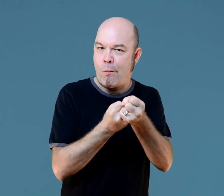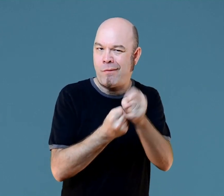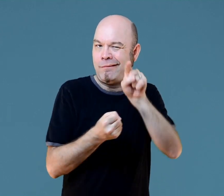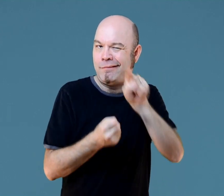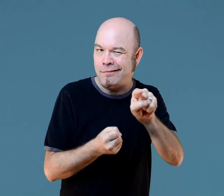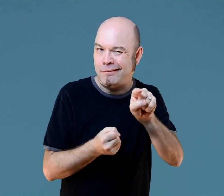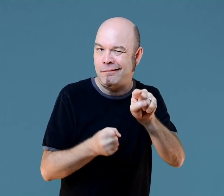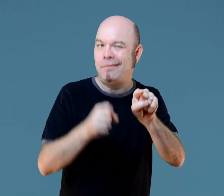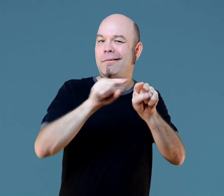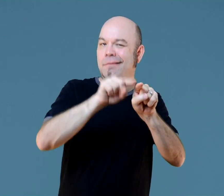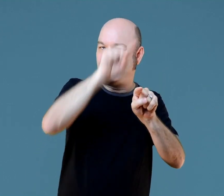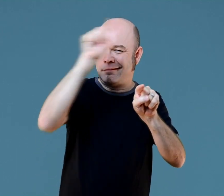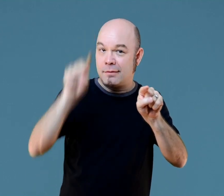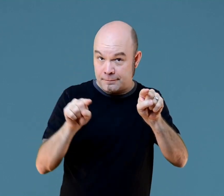with your non-dominant hand.